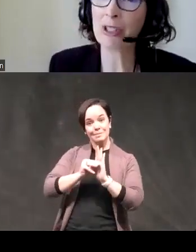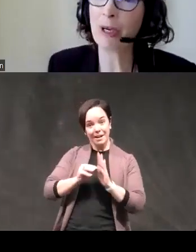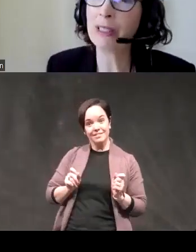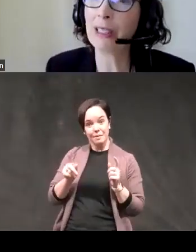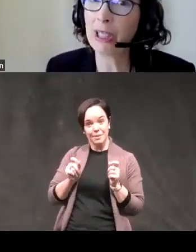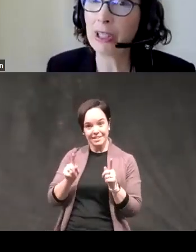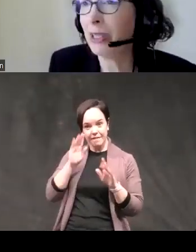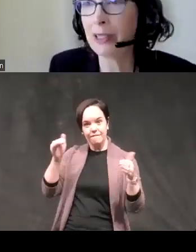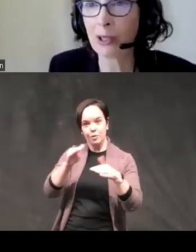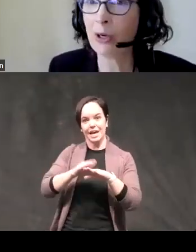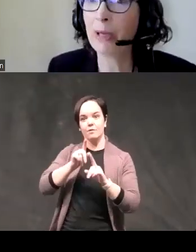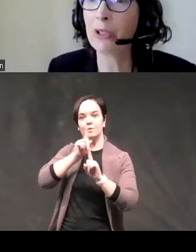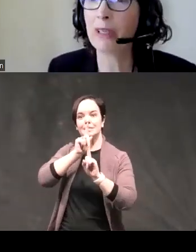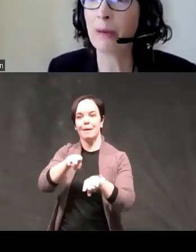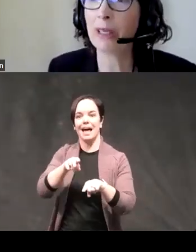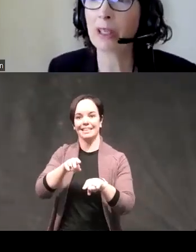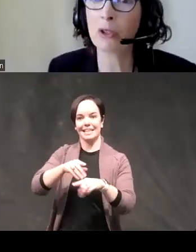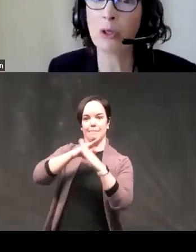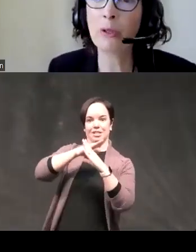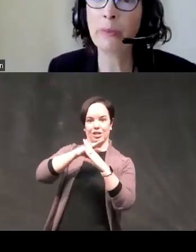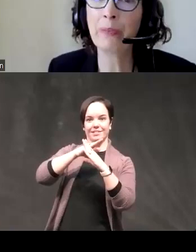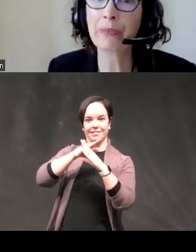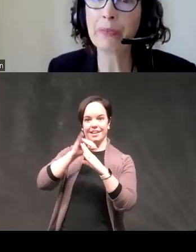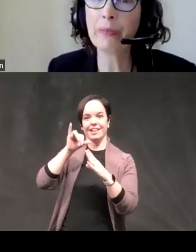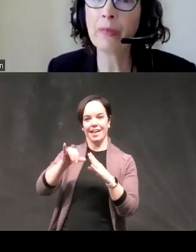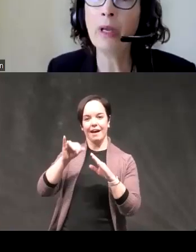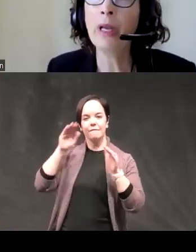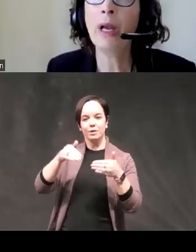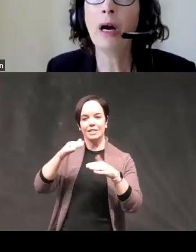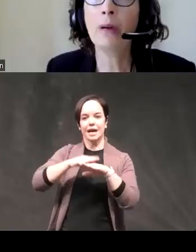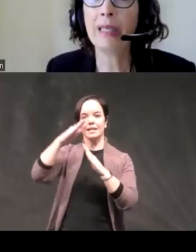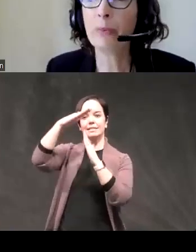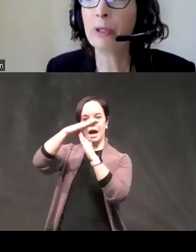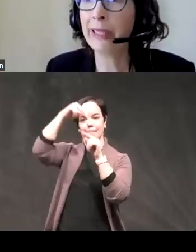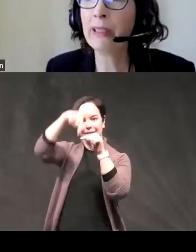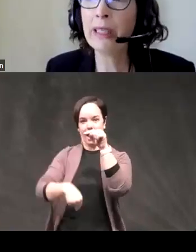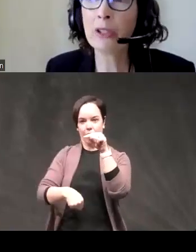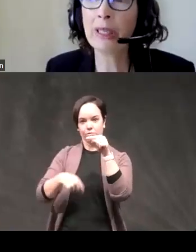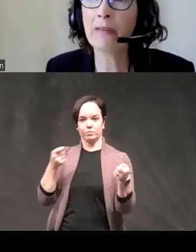on response inhibition it's a core measure of top-down control it's particularly intriguing